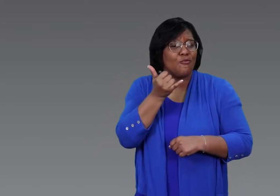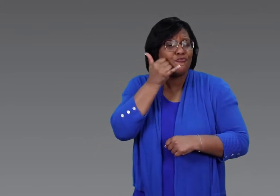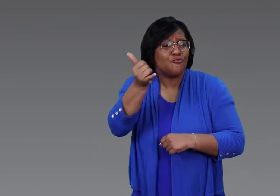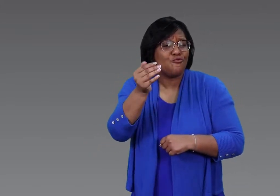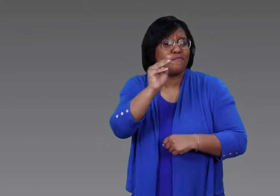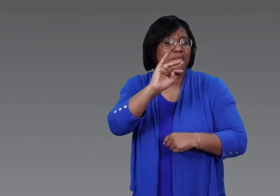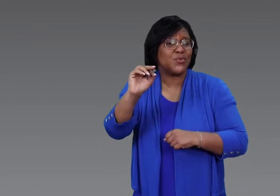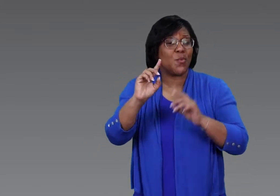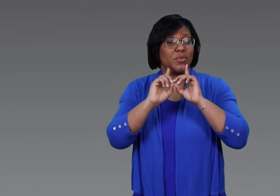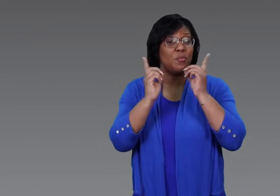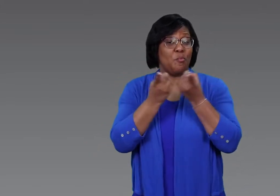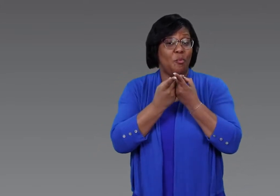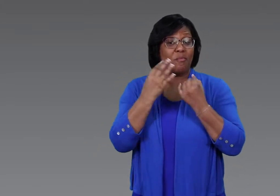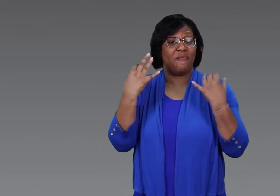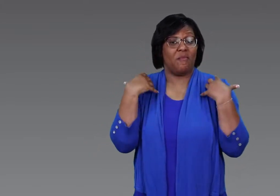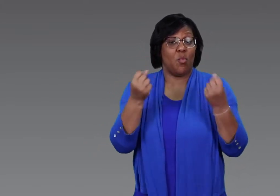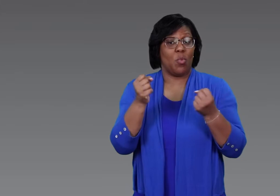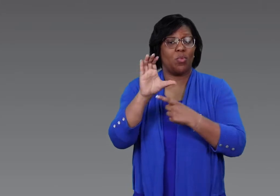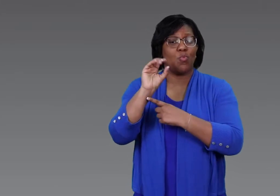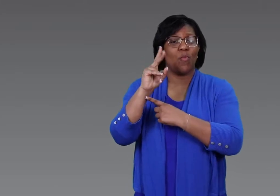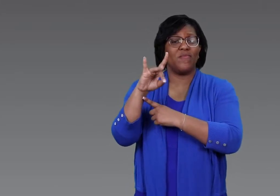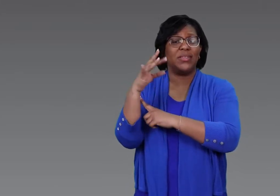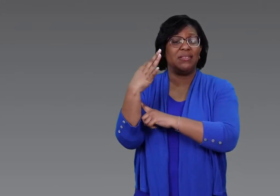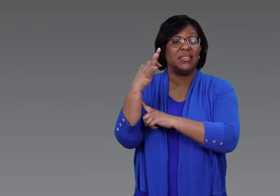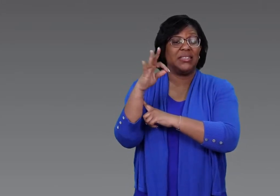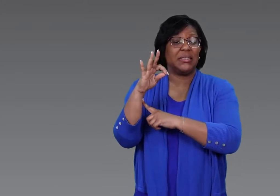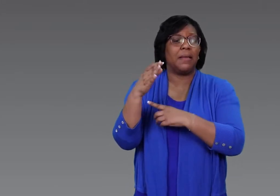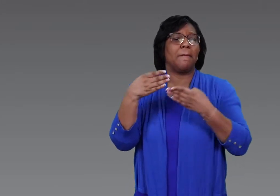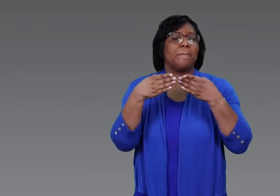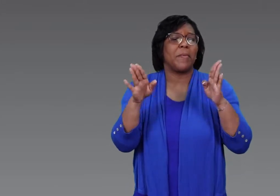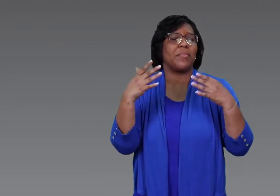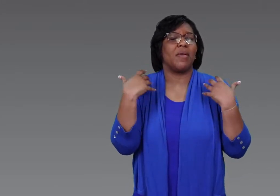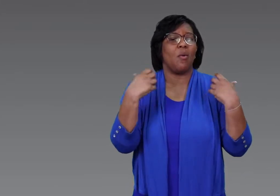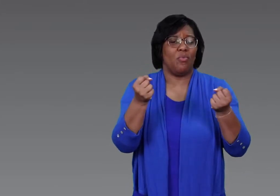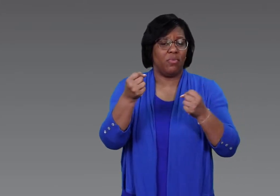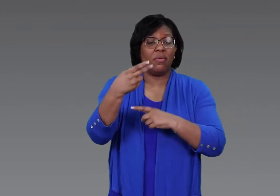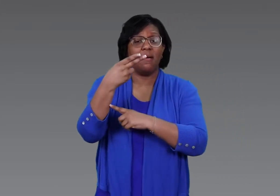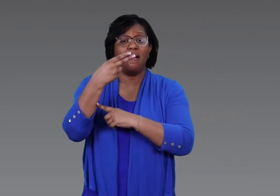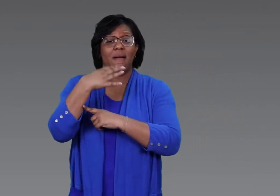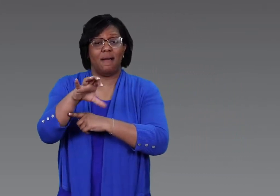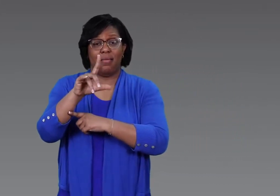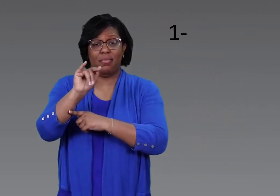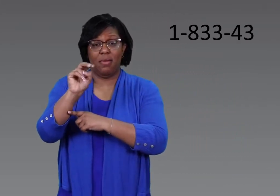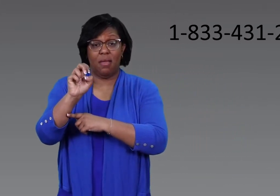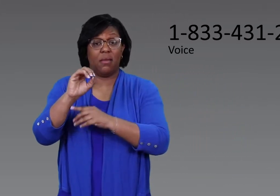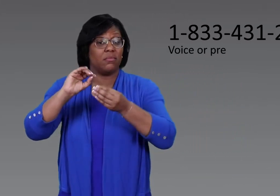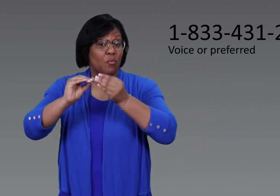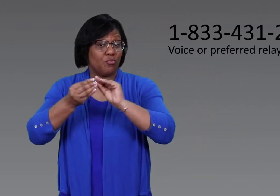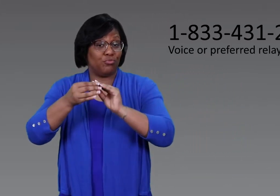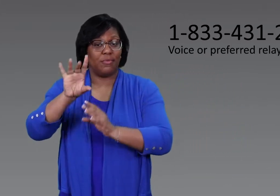If you do not use ASL, you may call the Minnesota Department of Health's COVID-19 Public Hotline